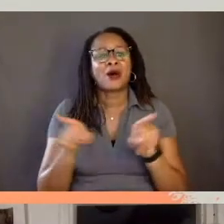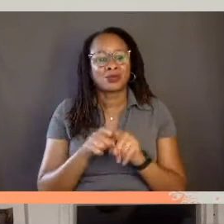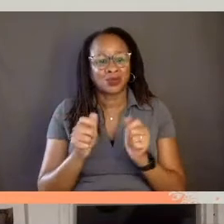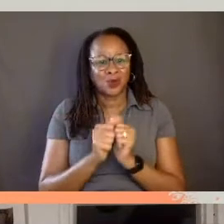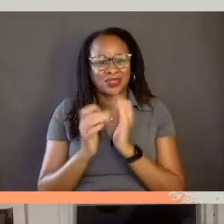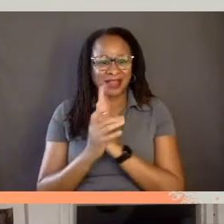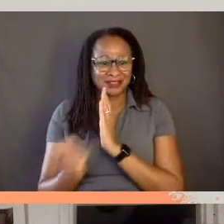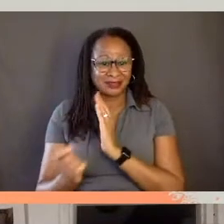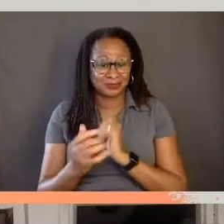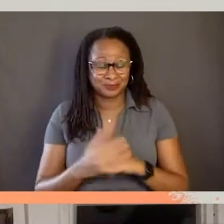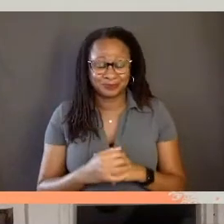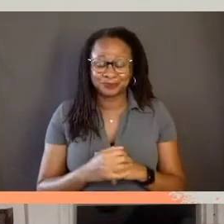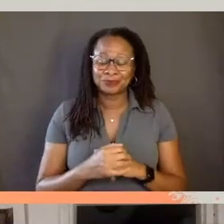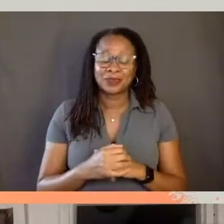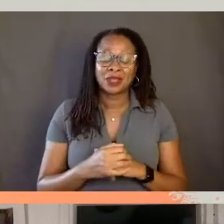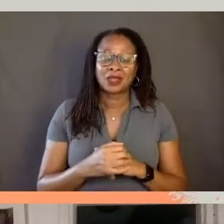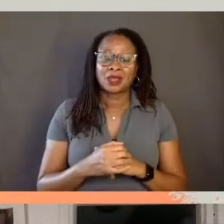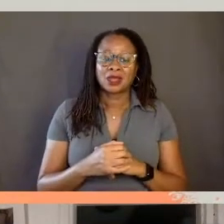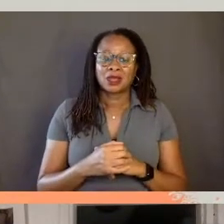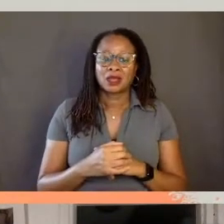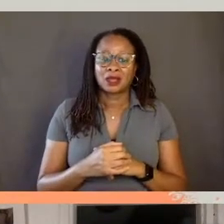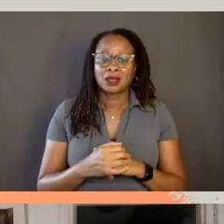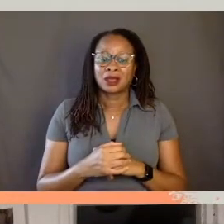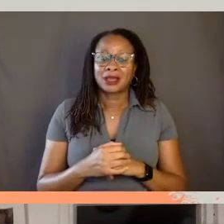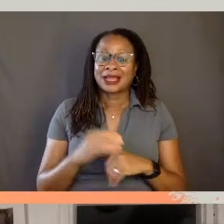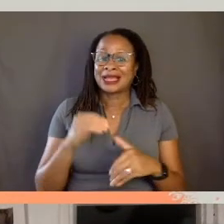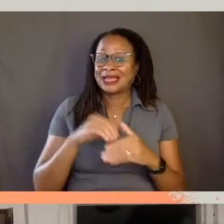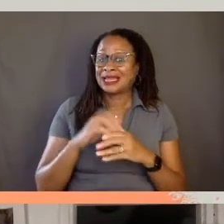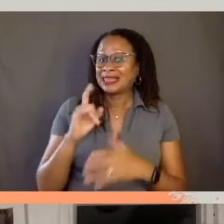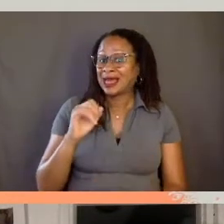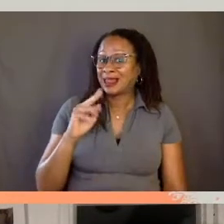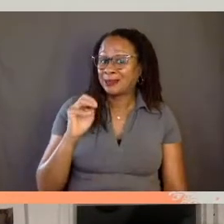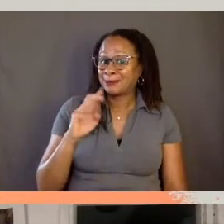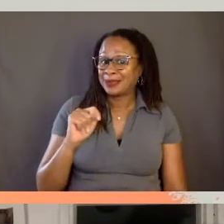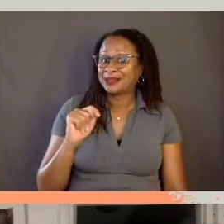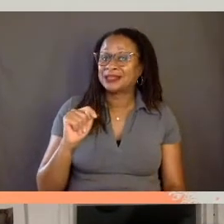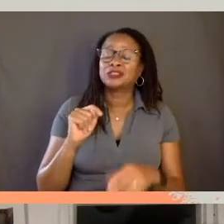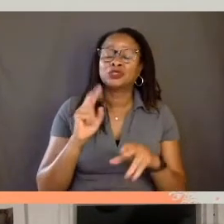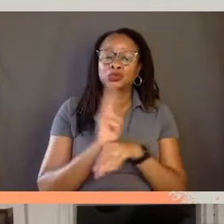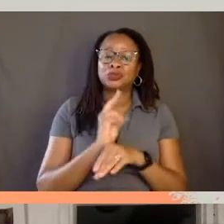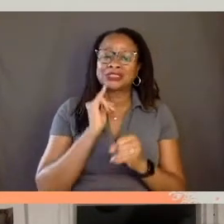I think the one other element also is that in the form of using interviews, we tried to push that